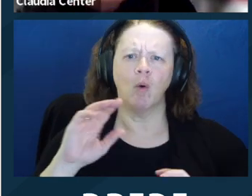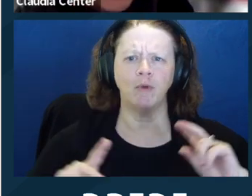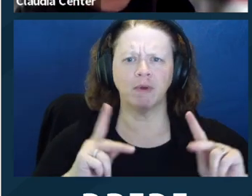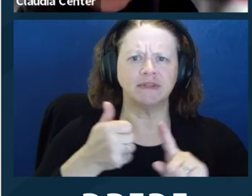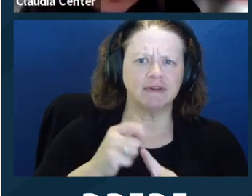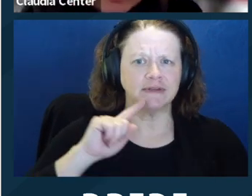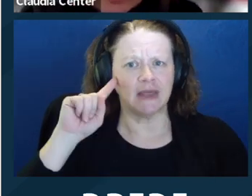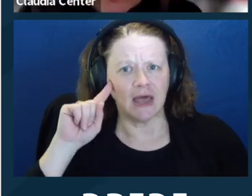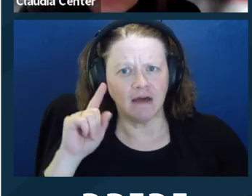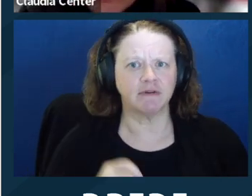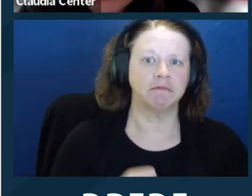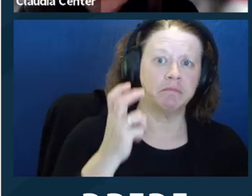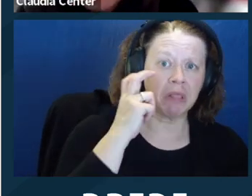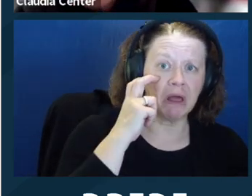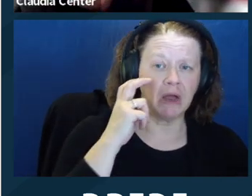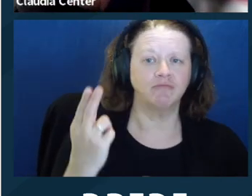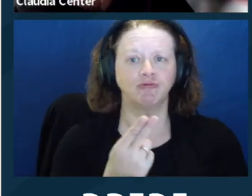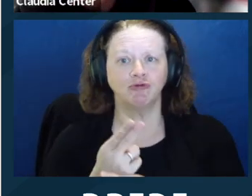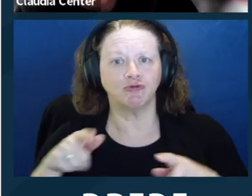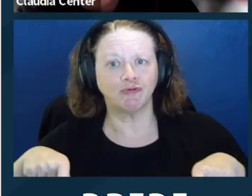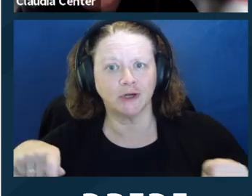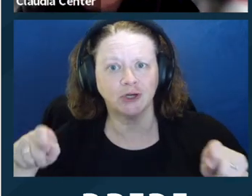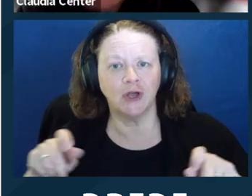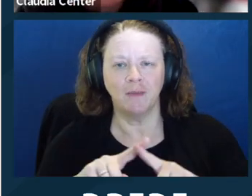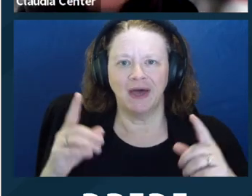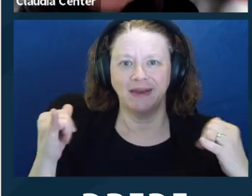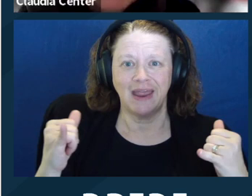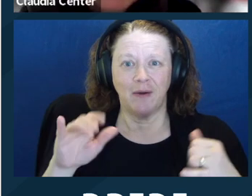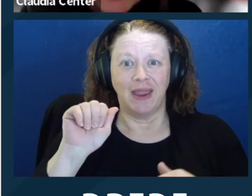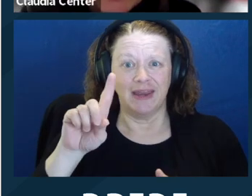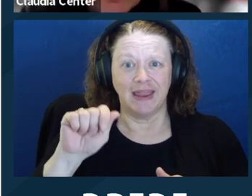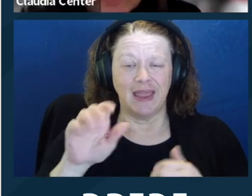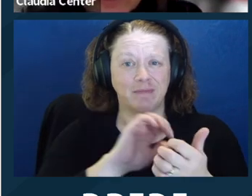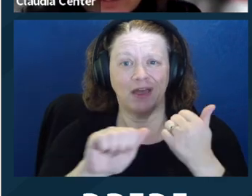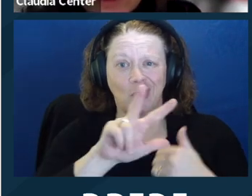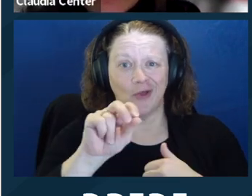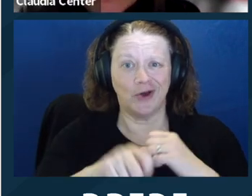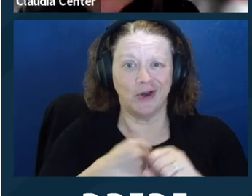blind, people who are deaf, but now, you know, 30‑plus years after the Americans with Disabilities